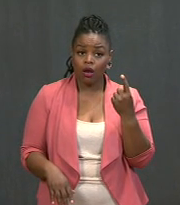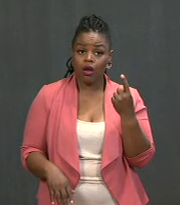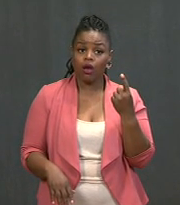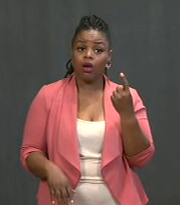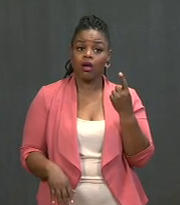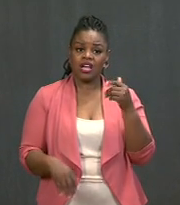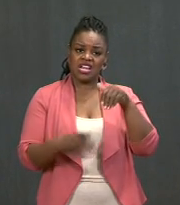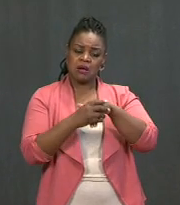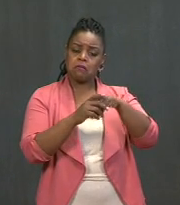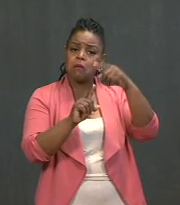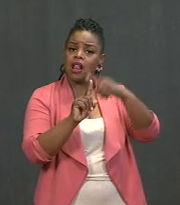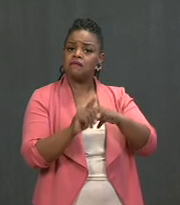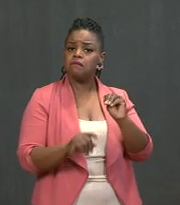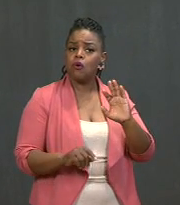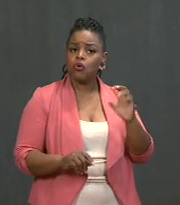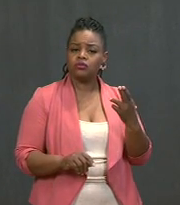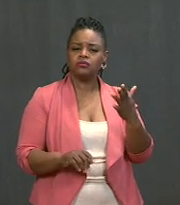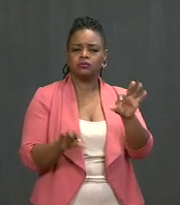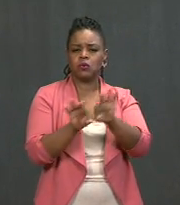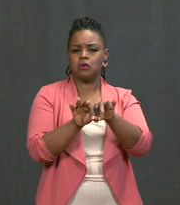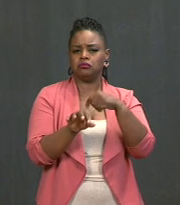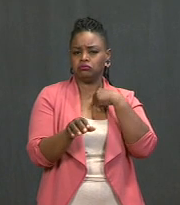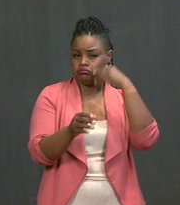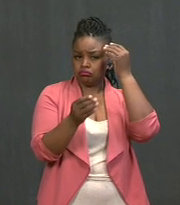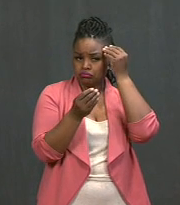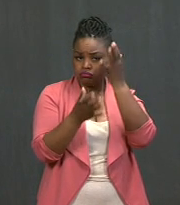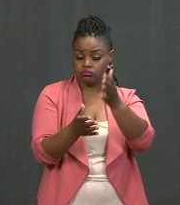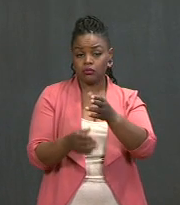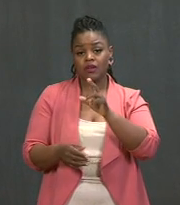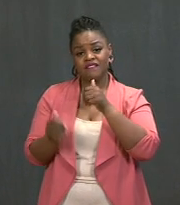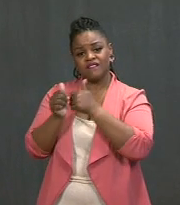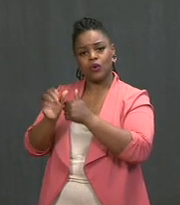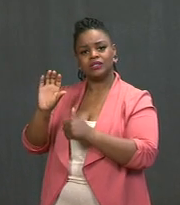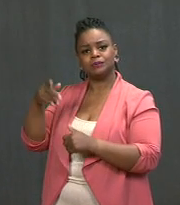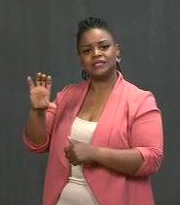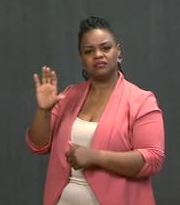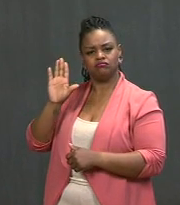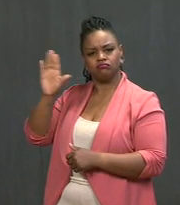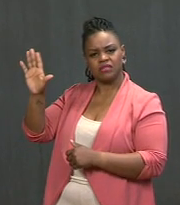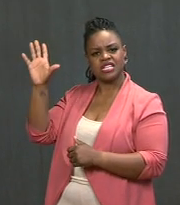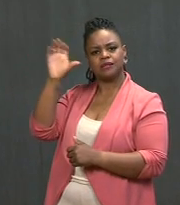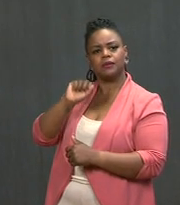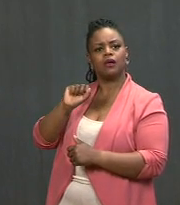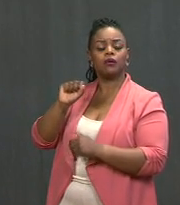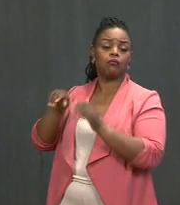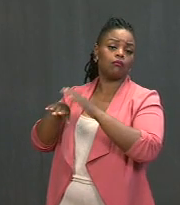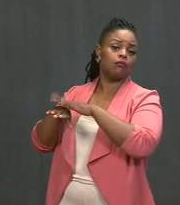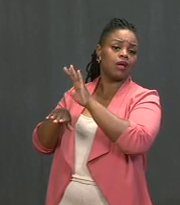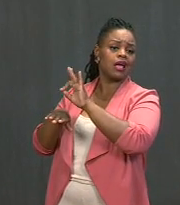I'm pleased to report, according to CDC estimates, over 80 percent of teachers, school chaffs [sic] --